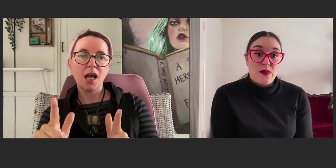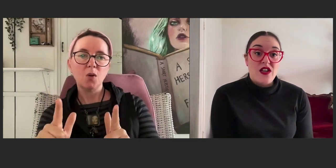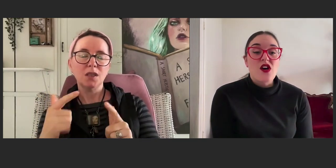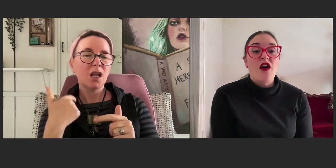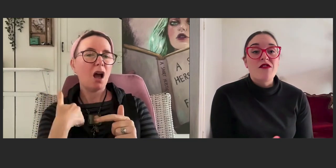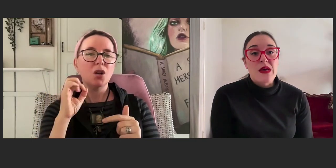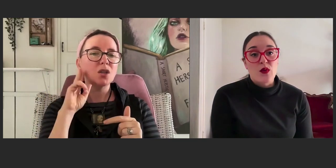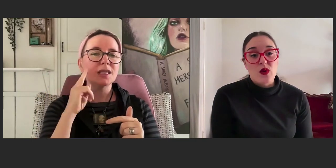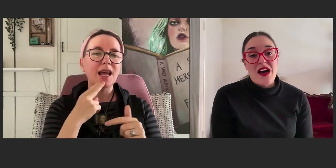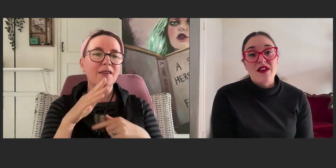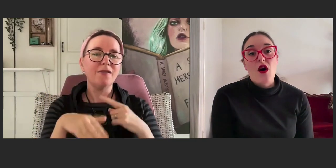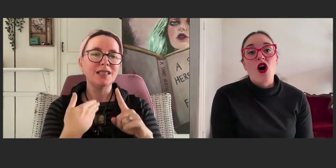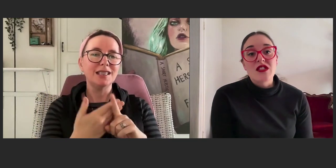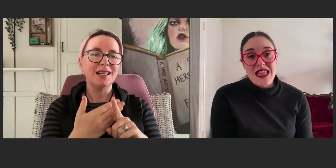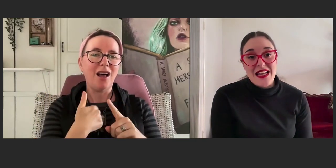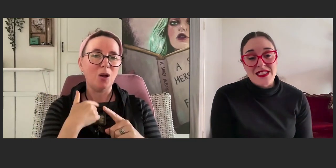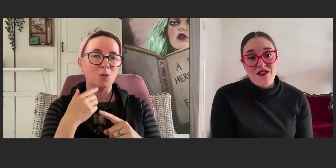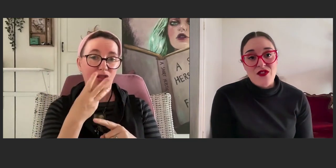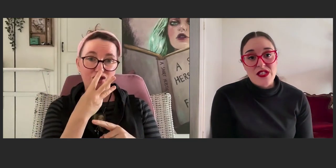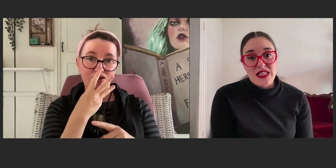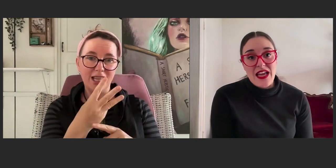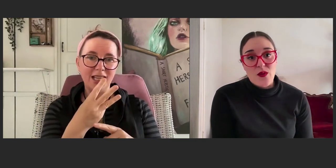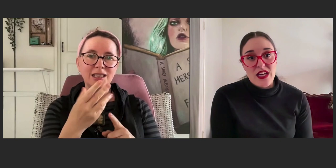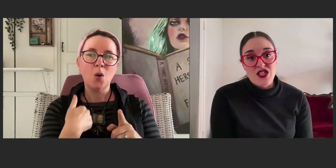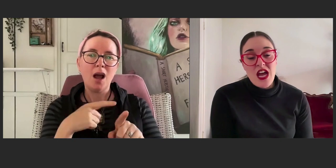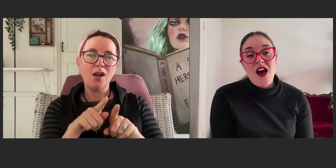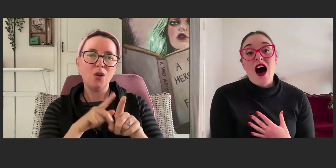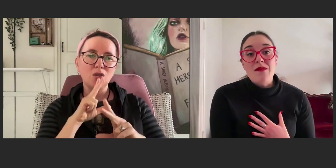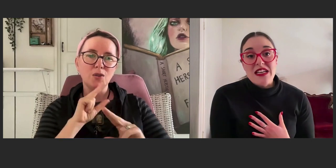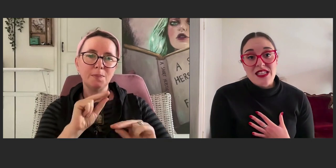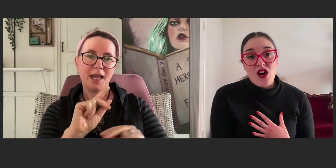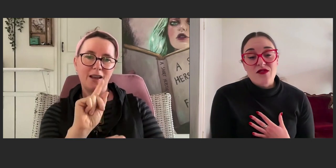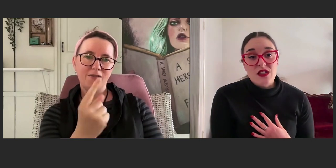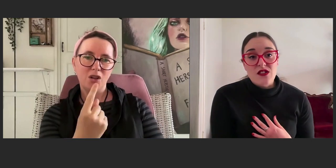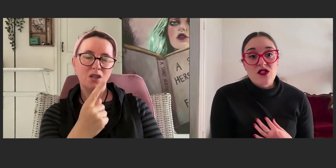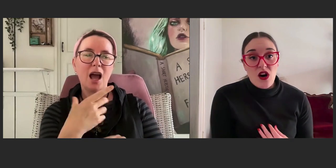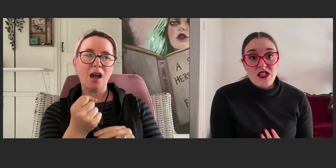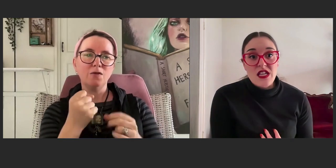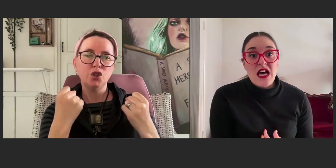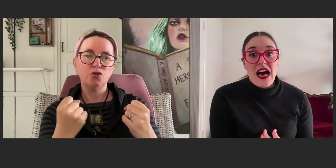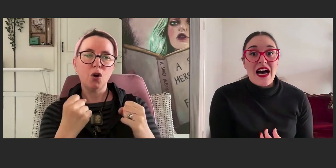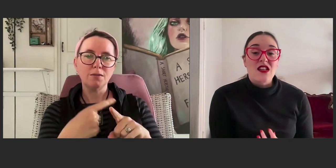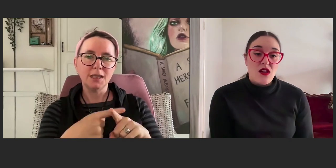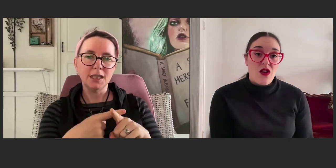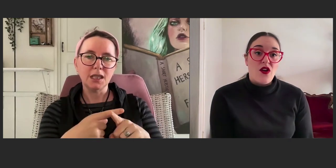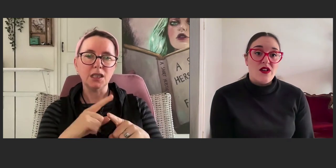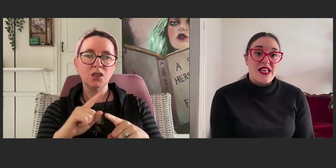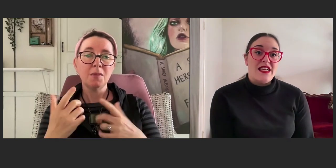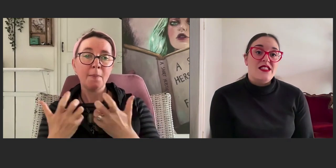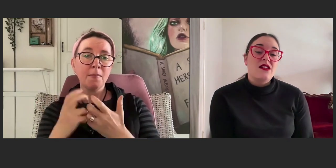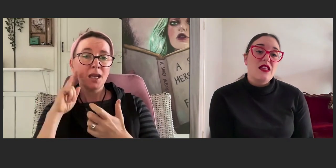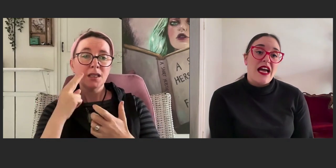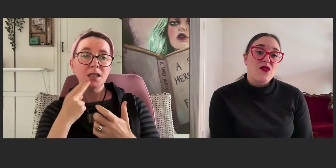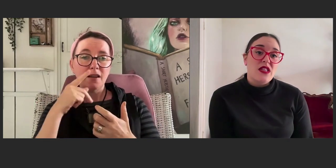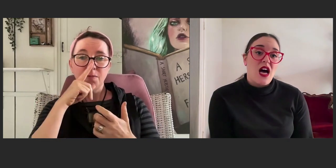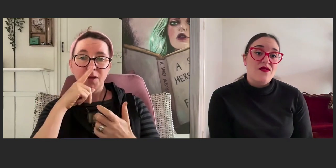because often people will have Auslan as their first language. I myself did not learn Auslan until later in life.